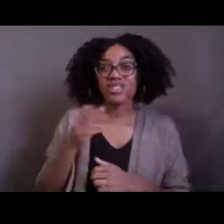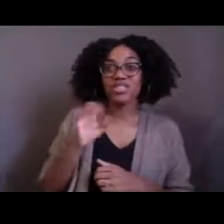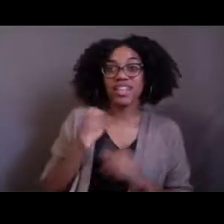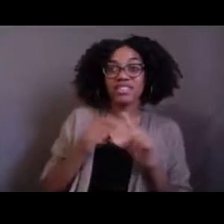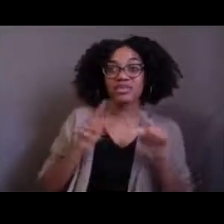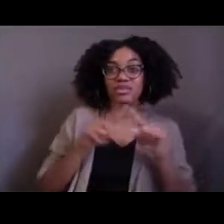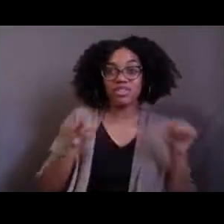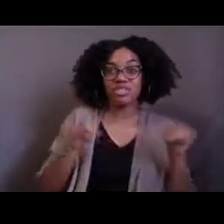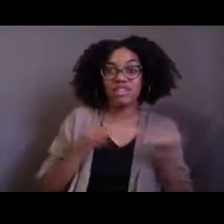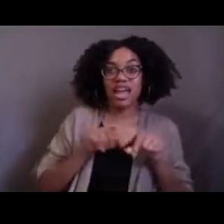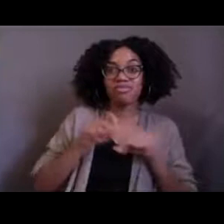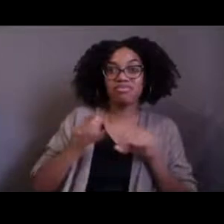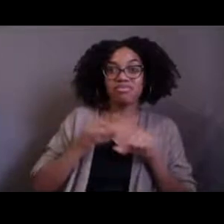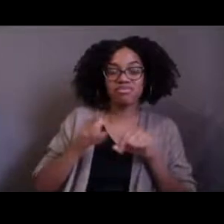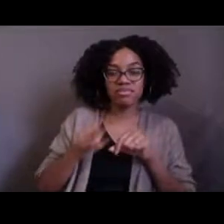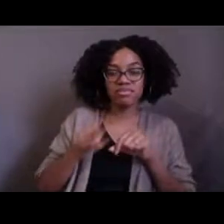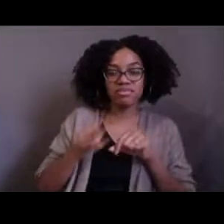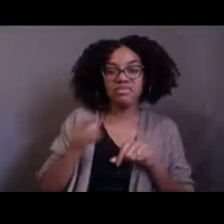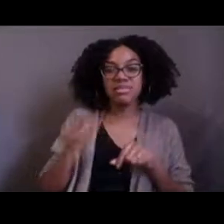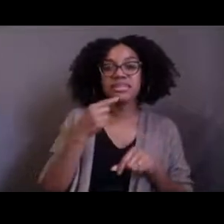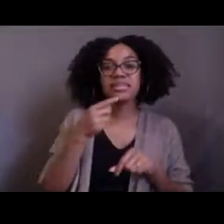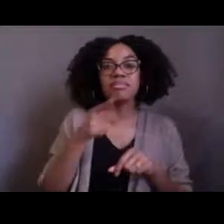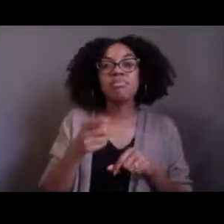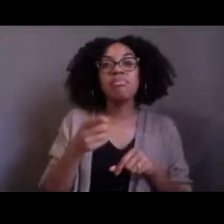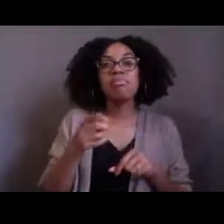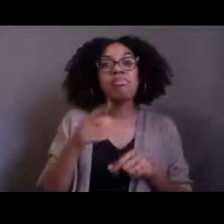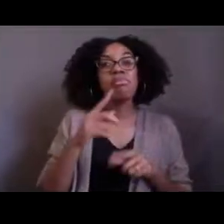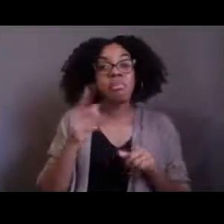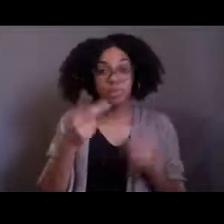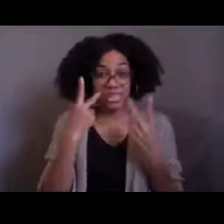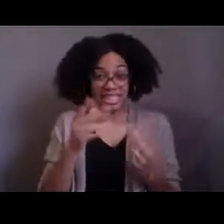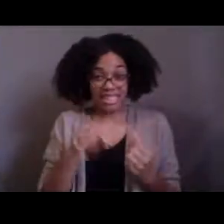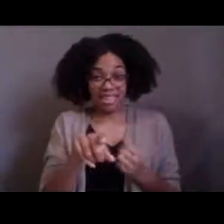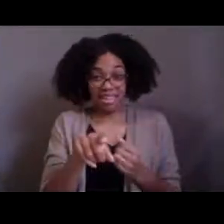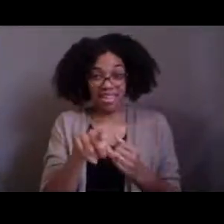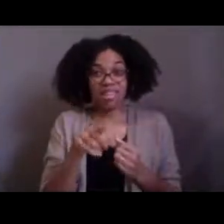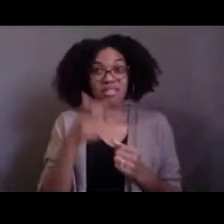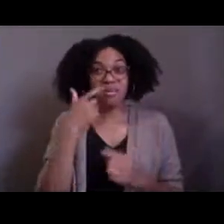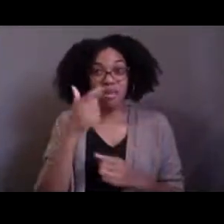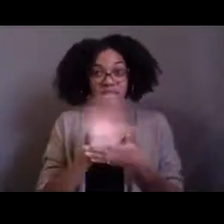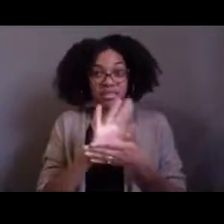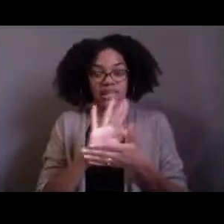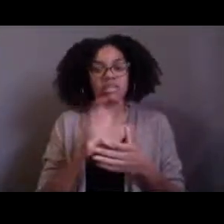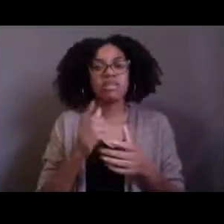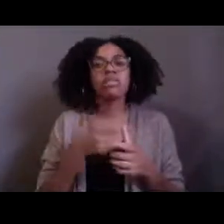so what Kasey's asking you to do is write your observations in that chat box so I can share them with her.